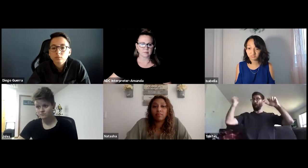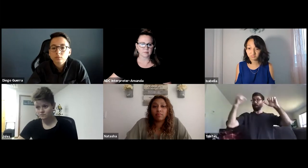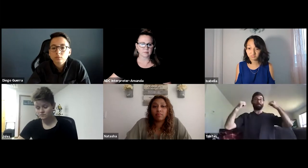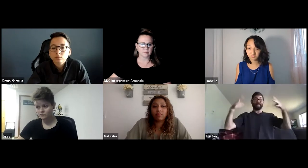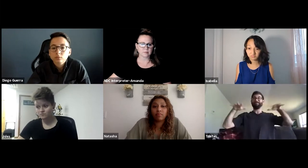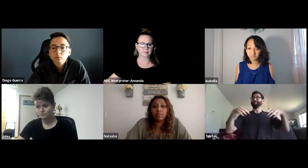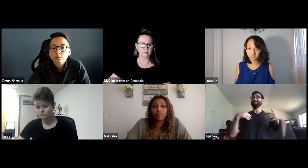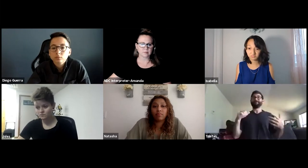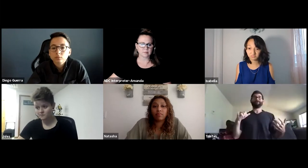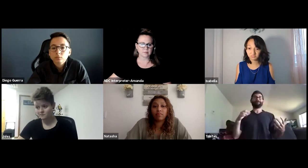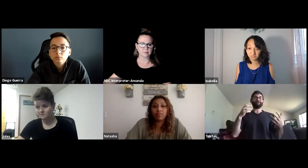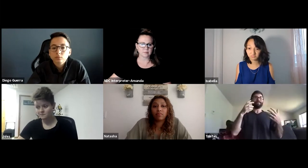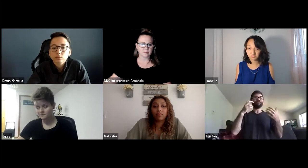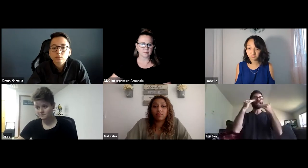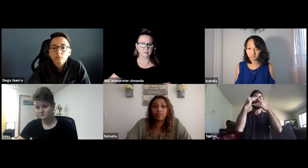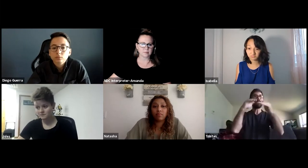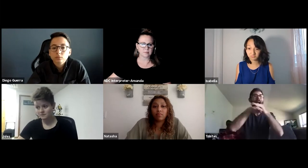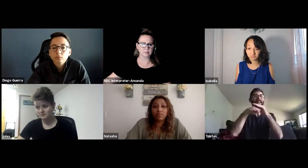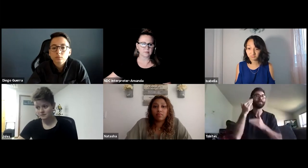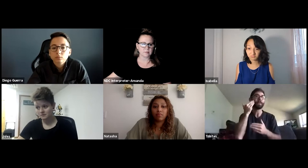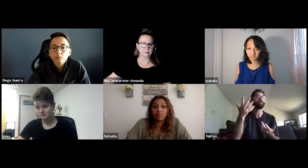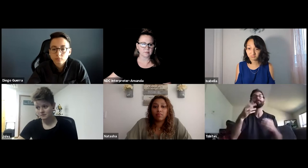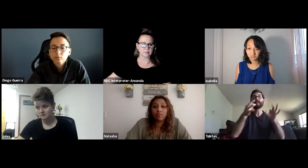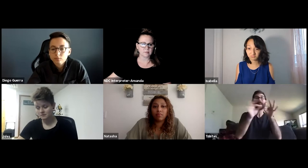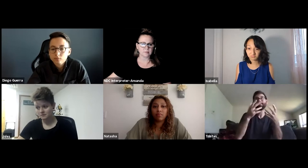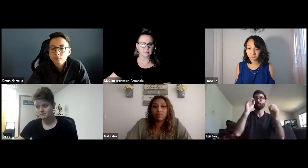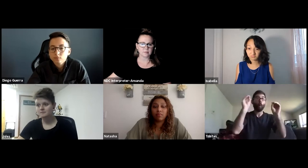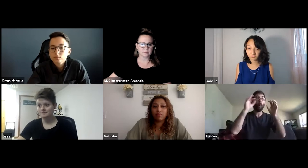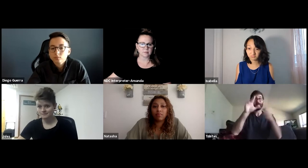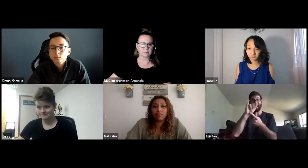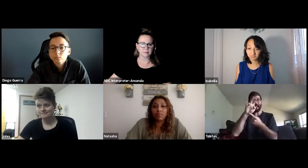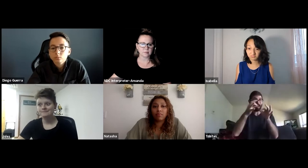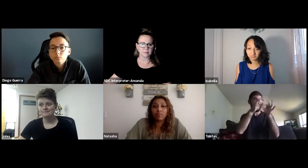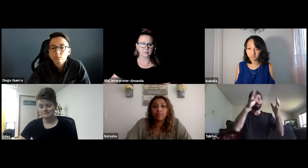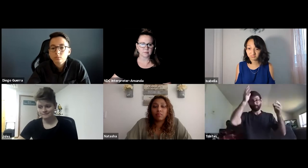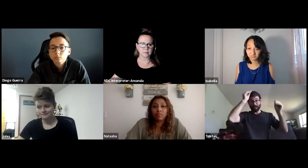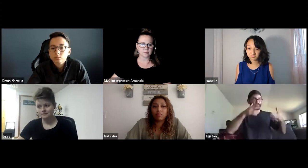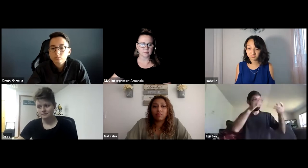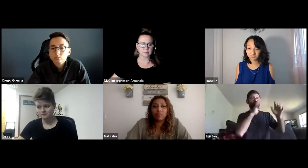And being the only Deaf student in the class, I had limited access to information there were